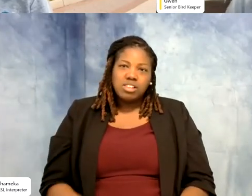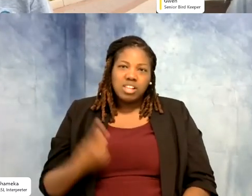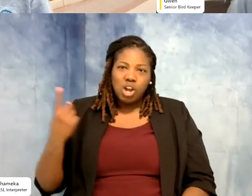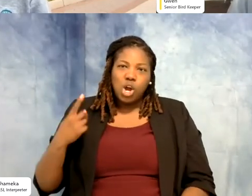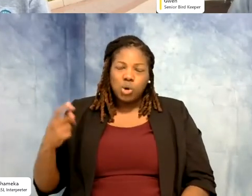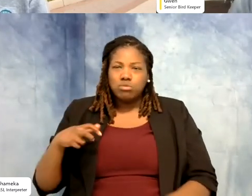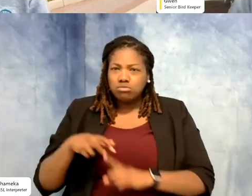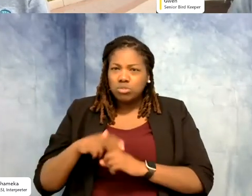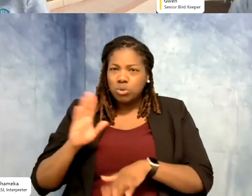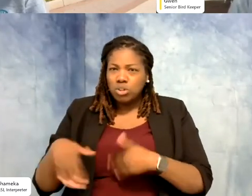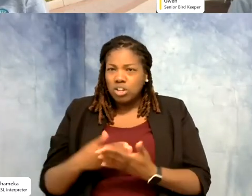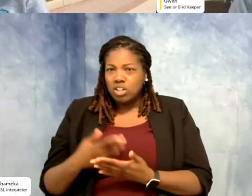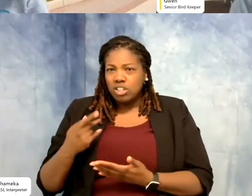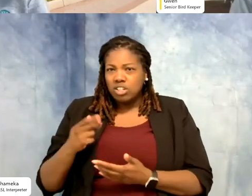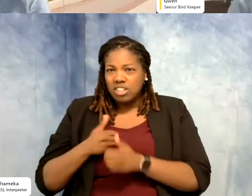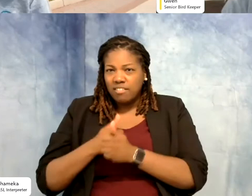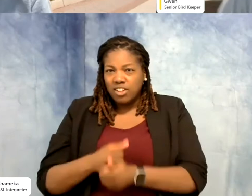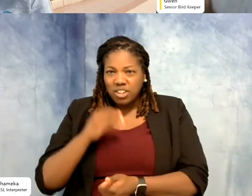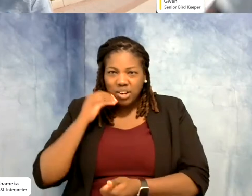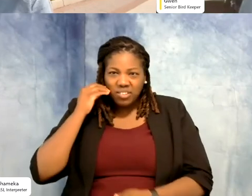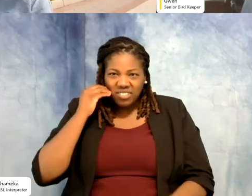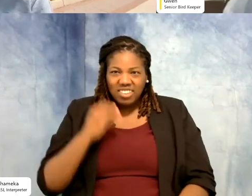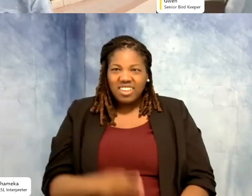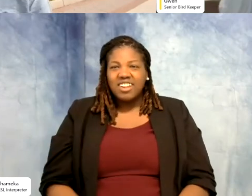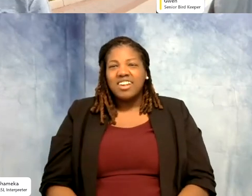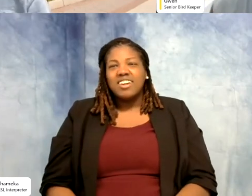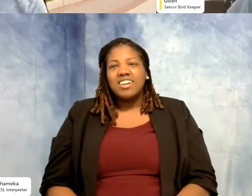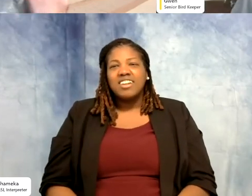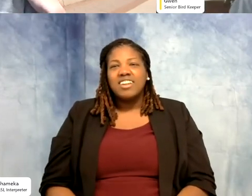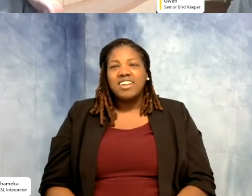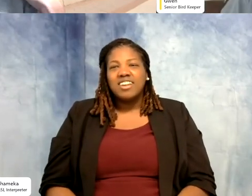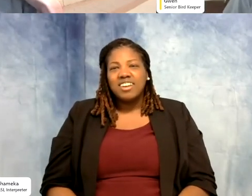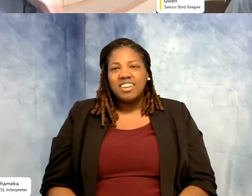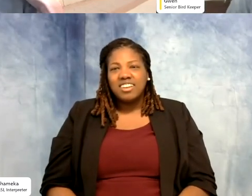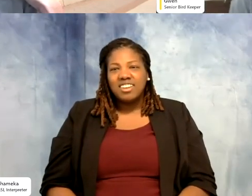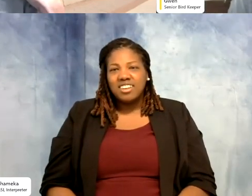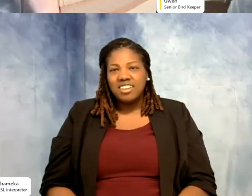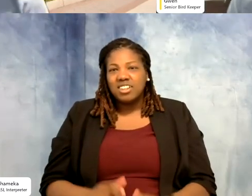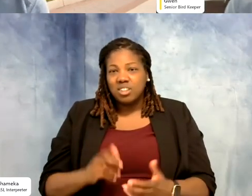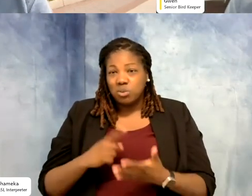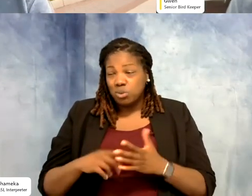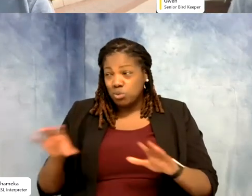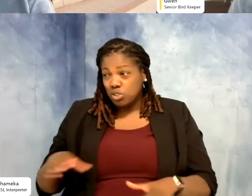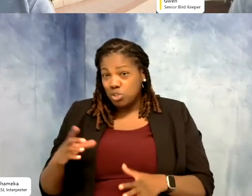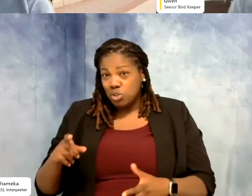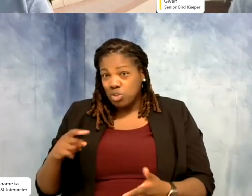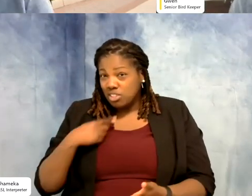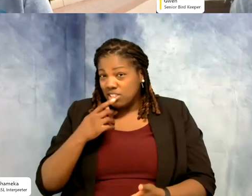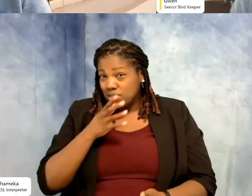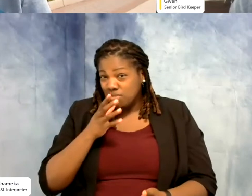puppies that follow you home, you know they follow you home. And I said "what what are we gonna do with it?" And he said "I don't know, what are we going to tell your mom." And I said "that's your job."